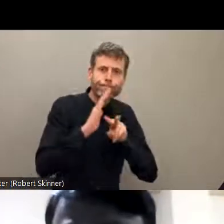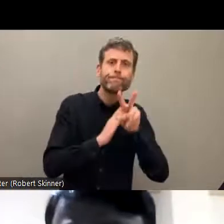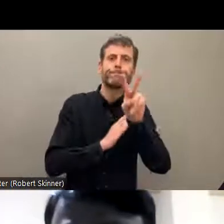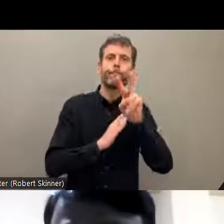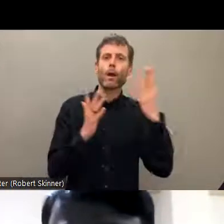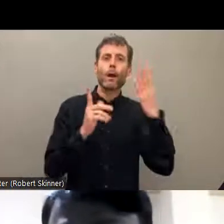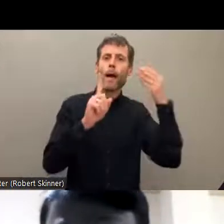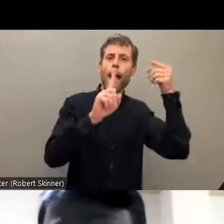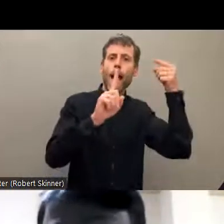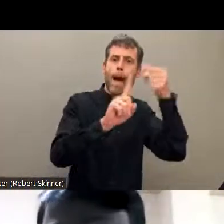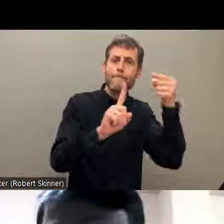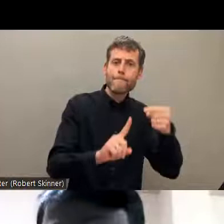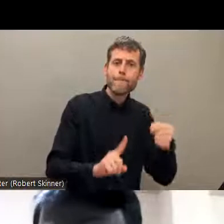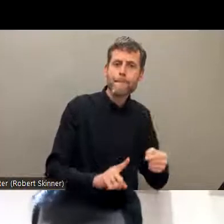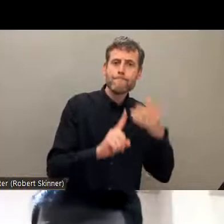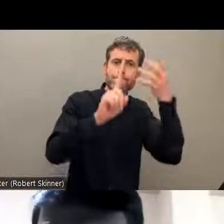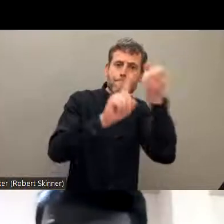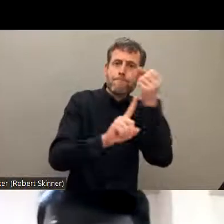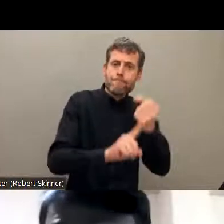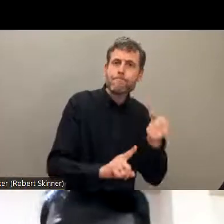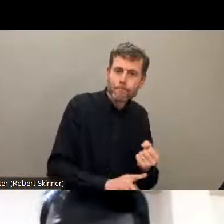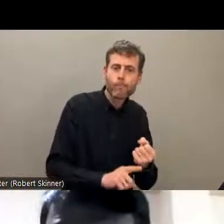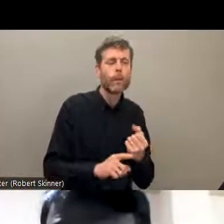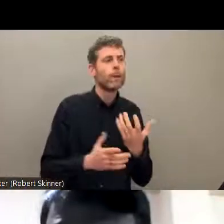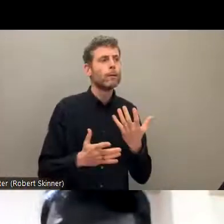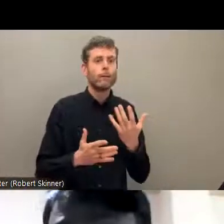laws, programs, and other ways to address